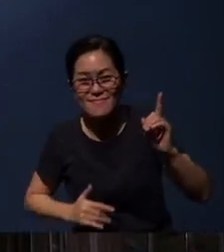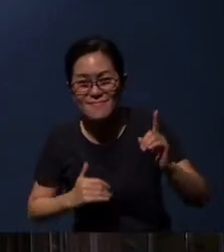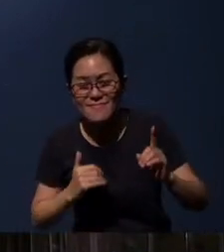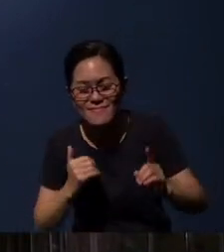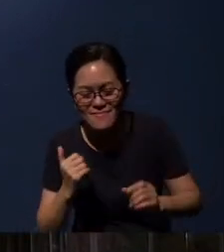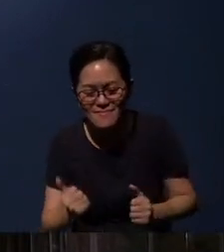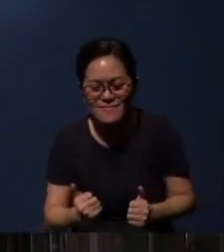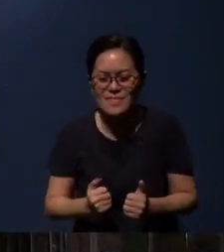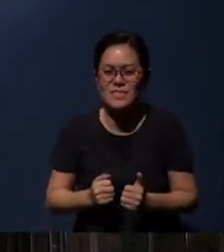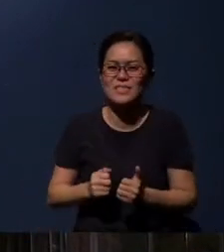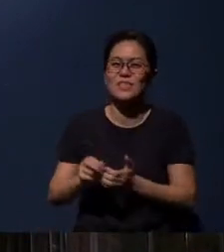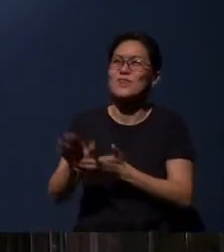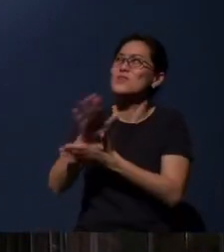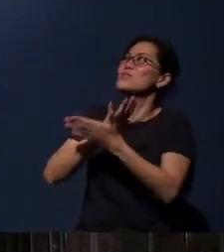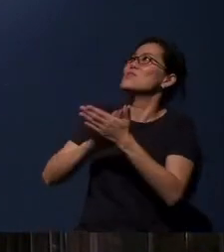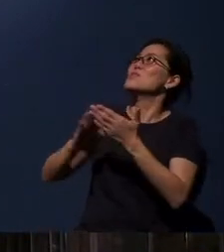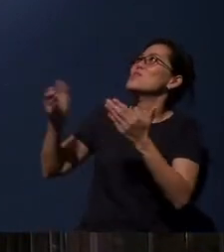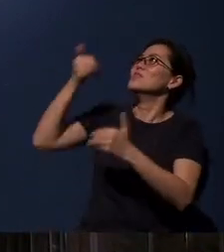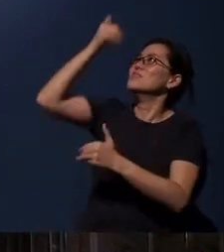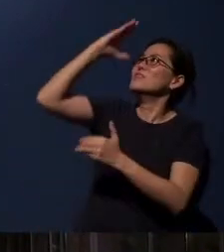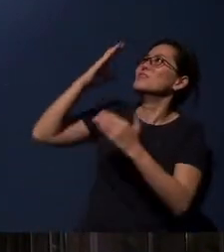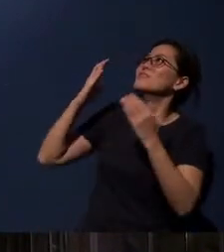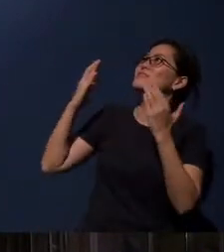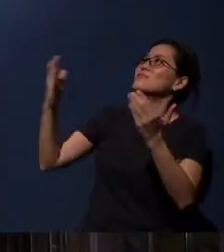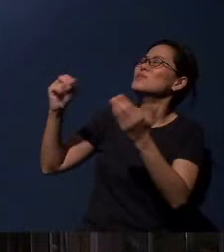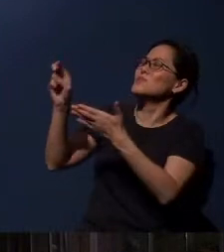Holy are You God, holy are You.